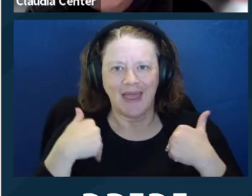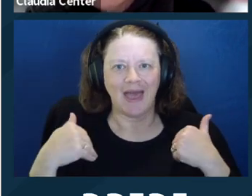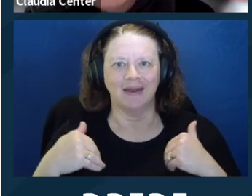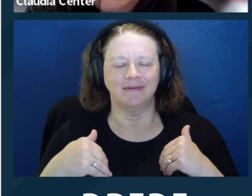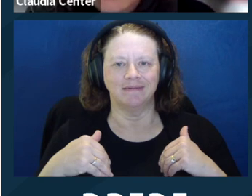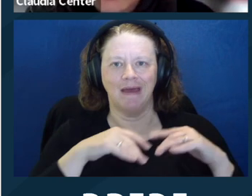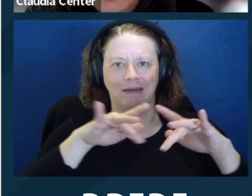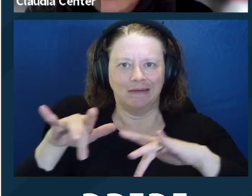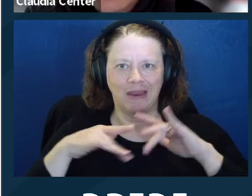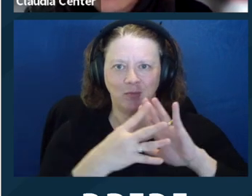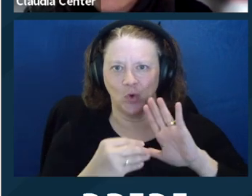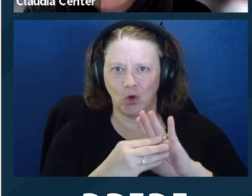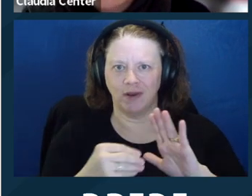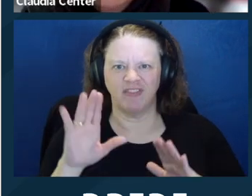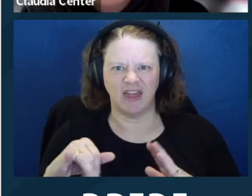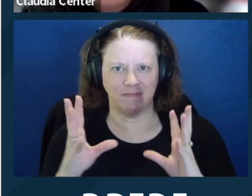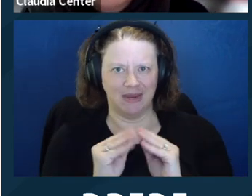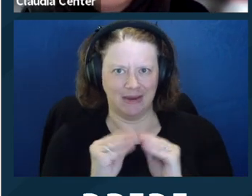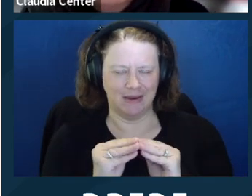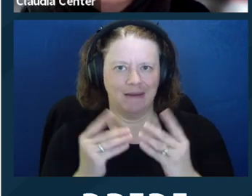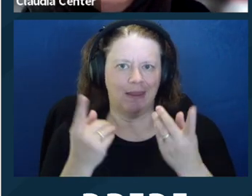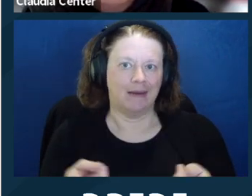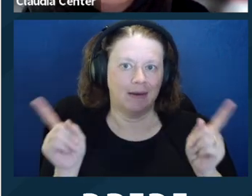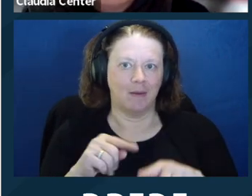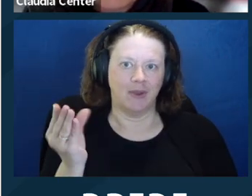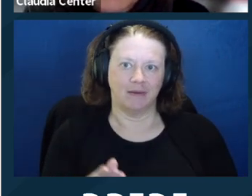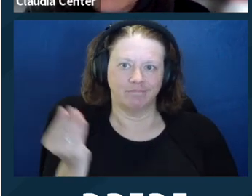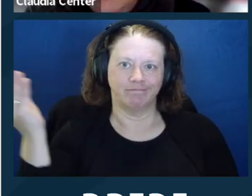side. So say somebody asks for the accommodation